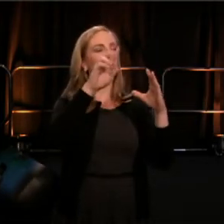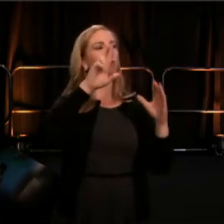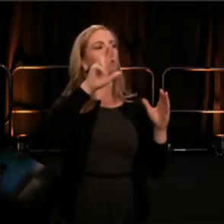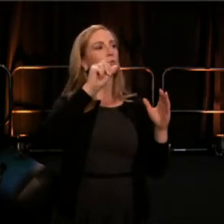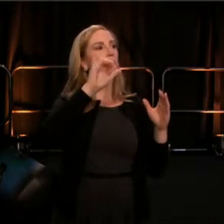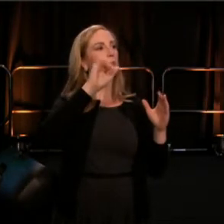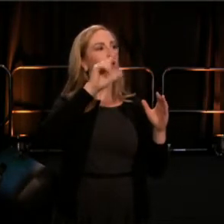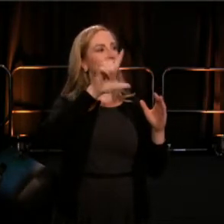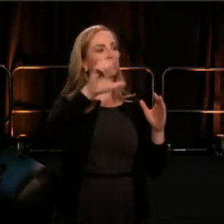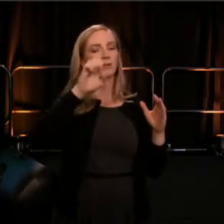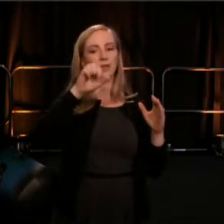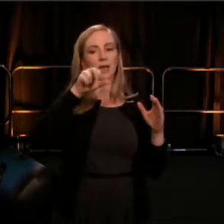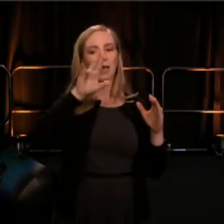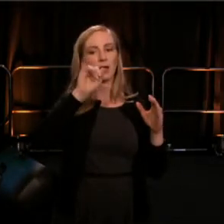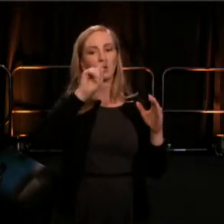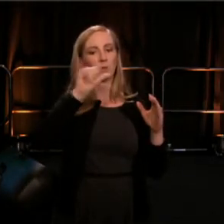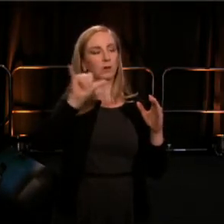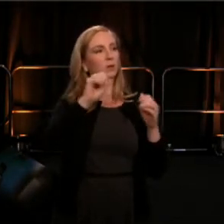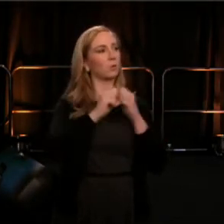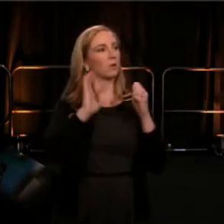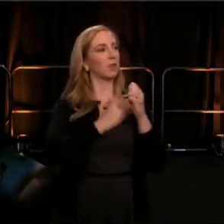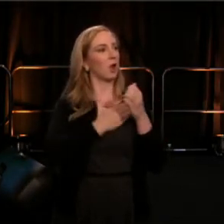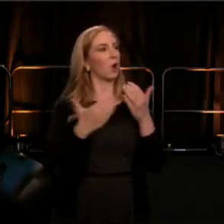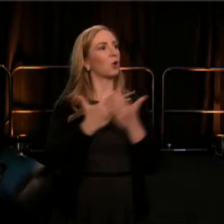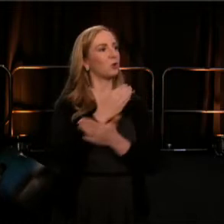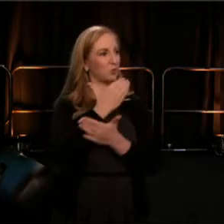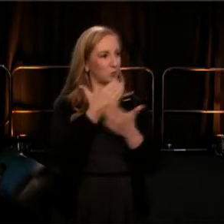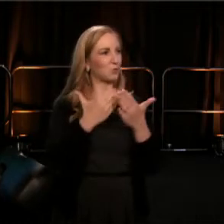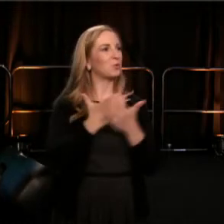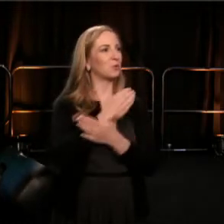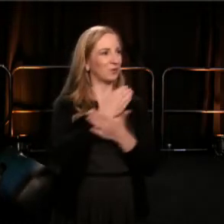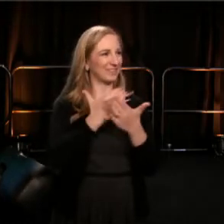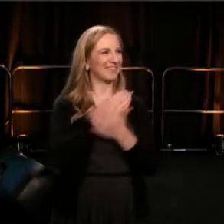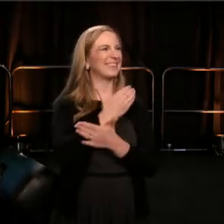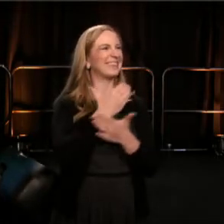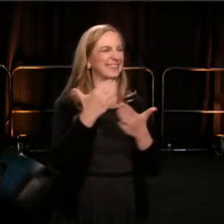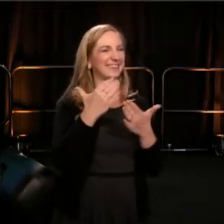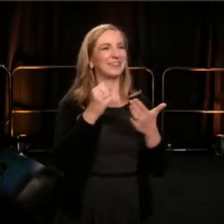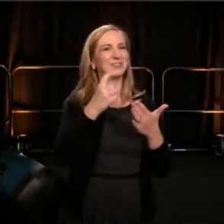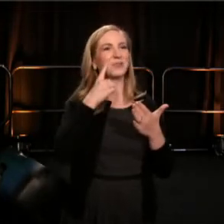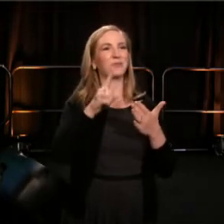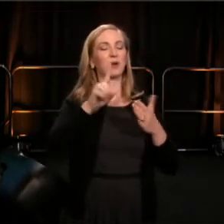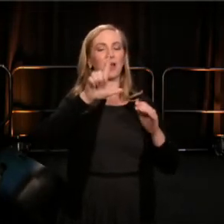with our newly launched cohort, and where where we discussed the role of LGBTQ theaters and allies